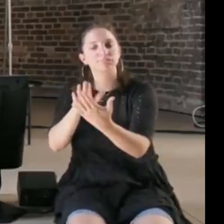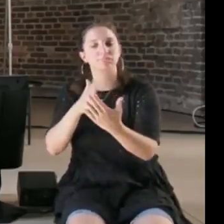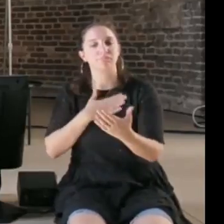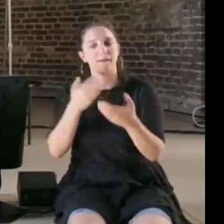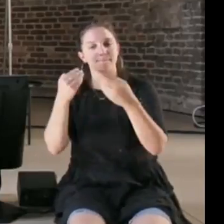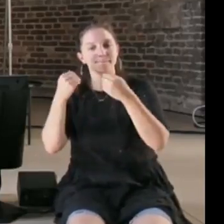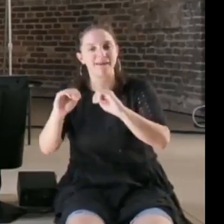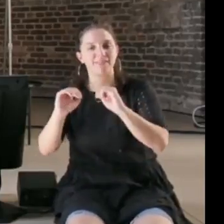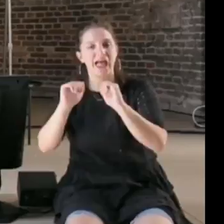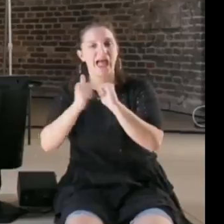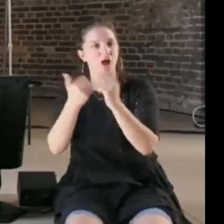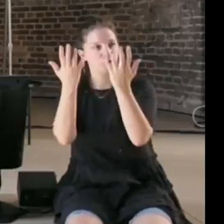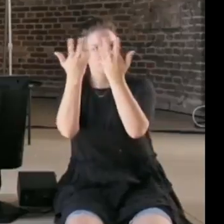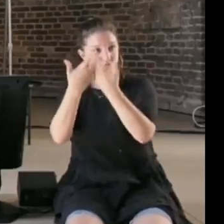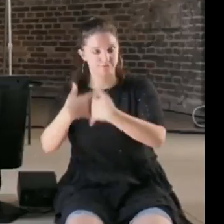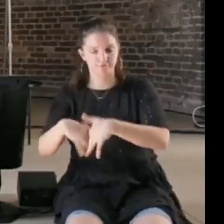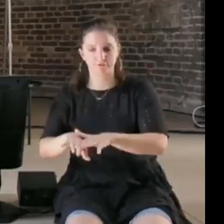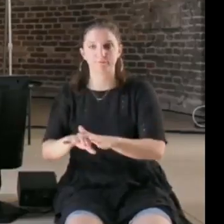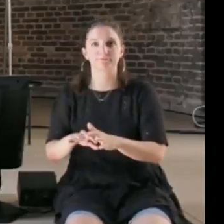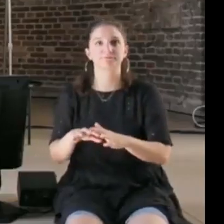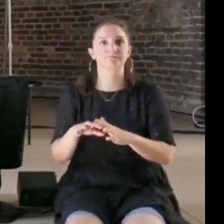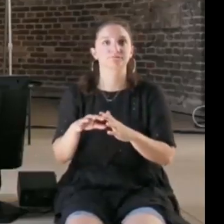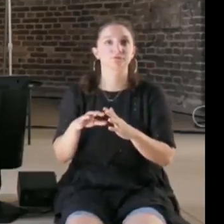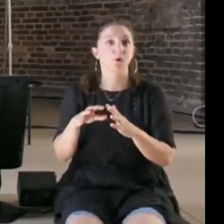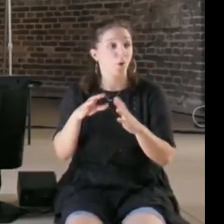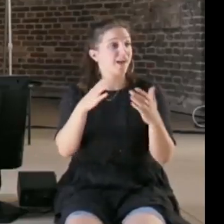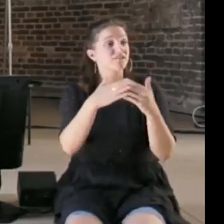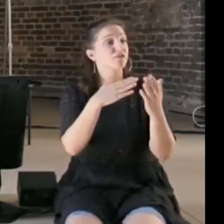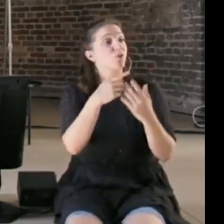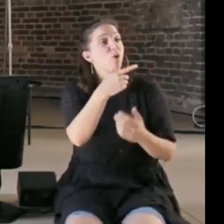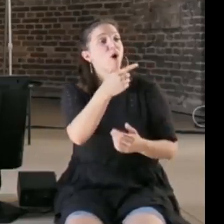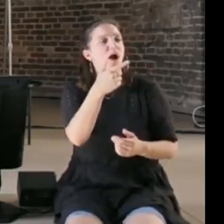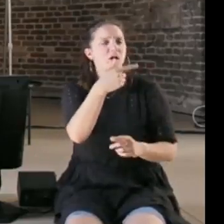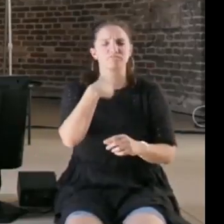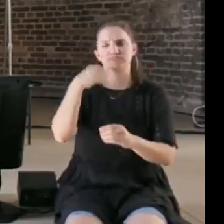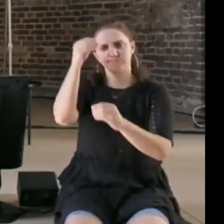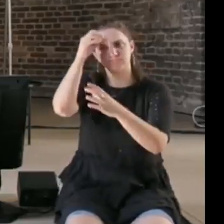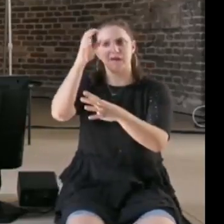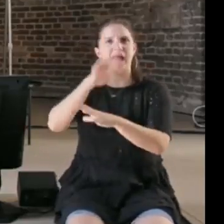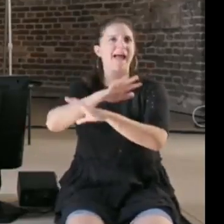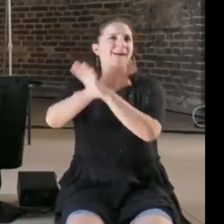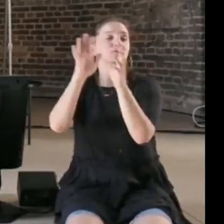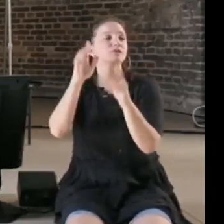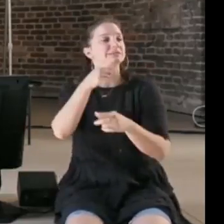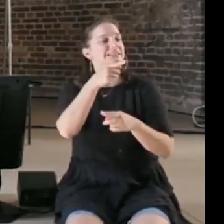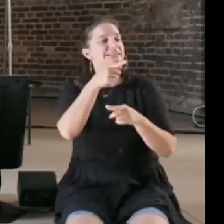and when we have these experts we still need specialists, it's not like everybody can be